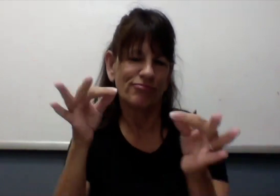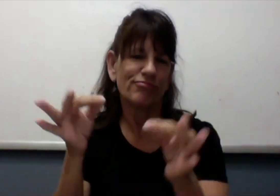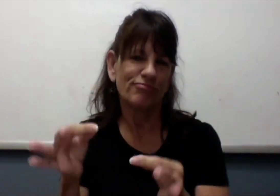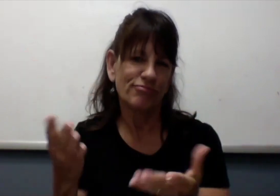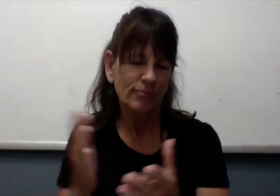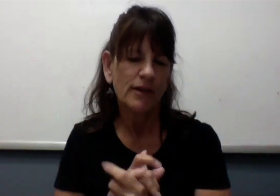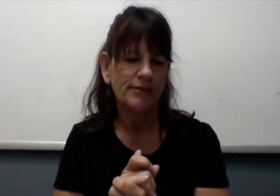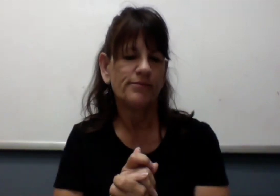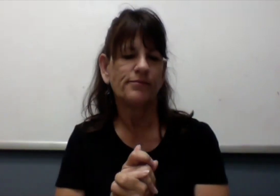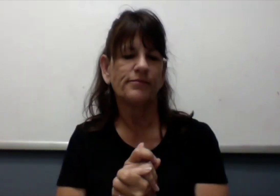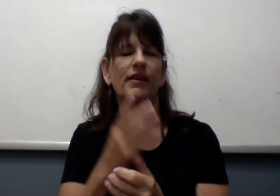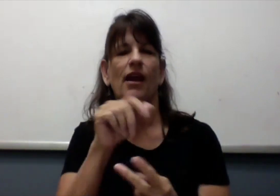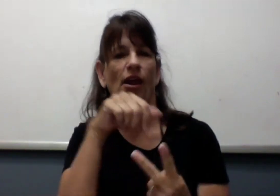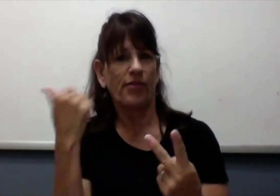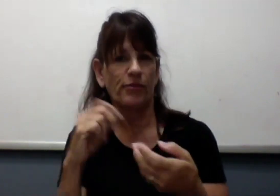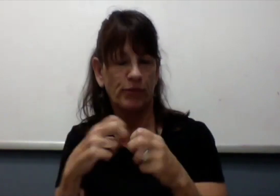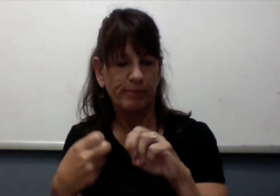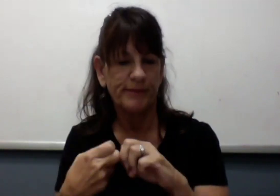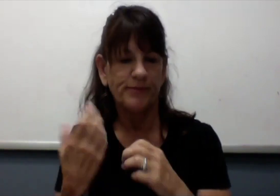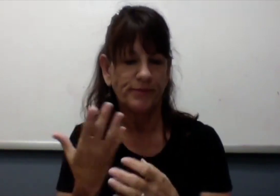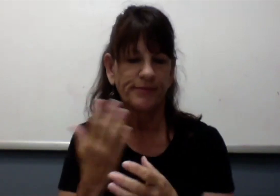their responsibility. And quite often they just don't know.